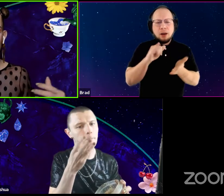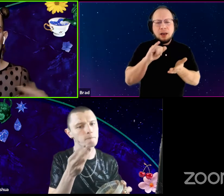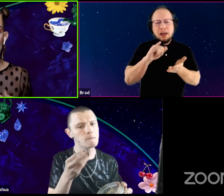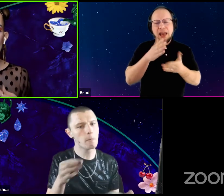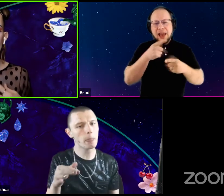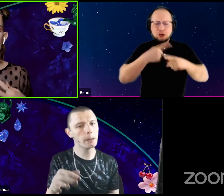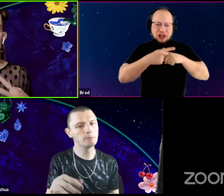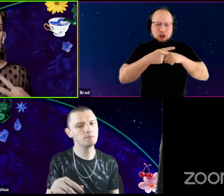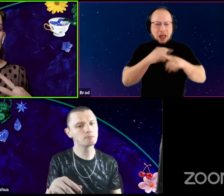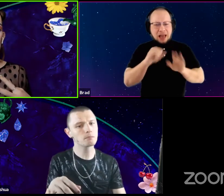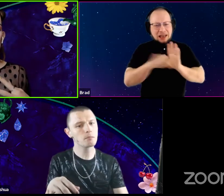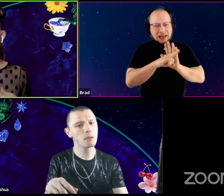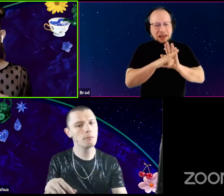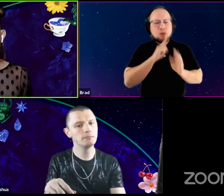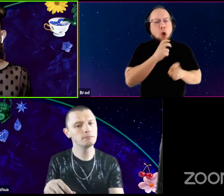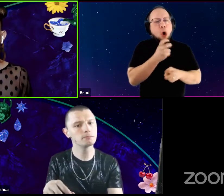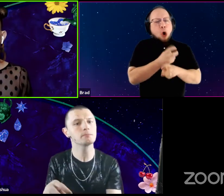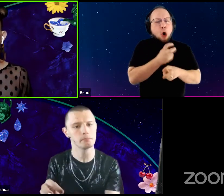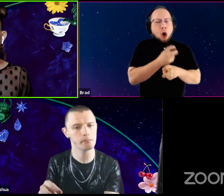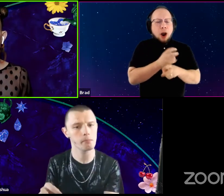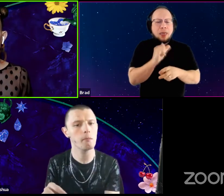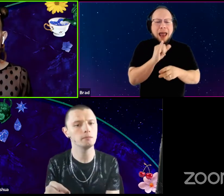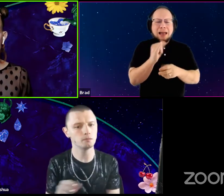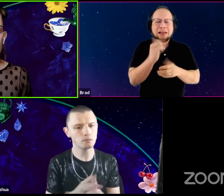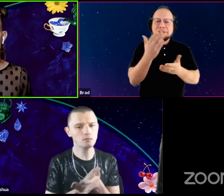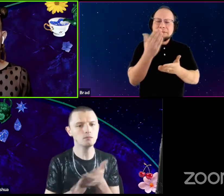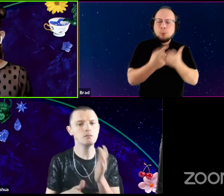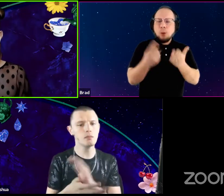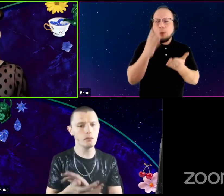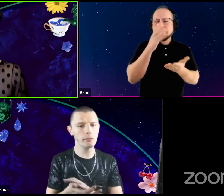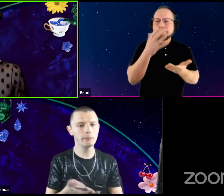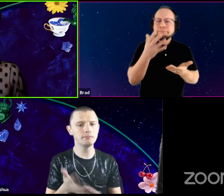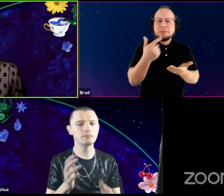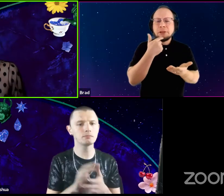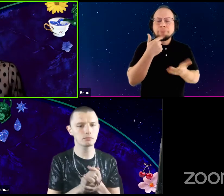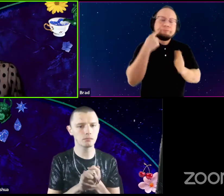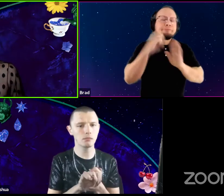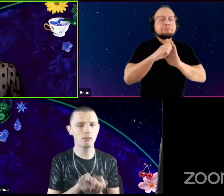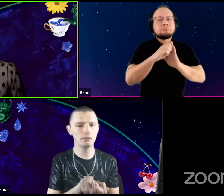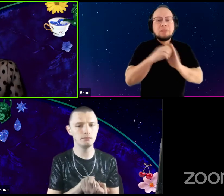it's hard where someone will, you know say in this space, I occupied the other,